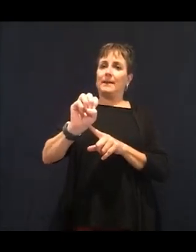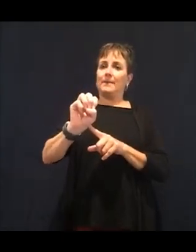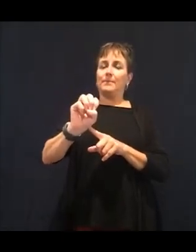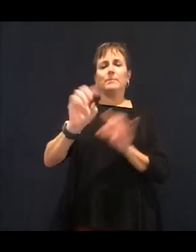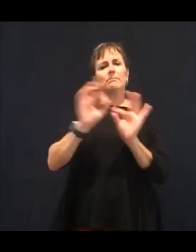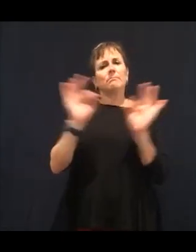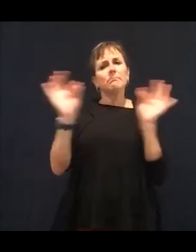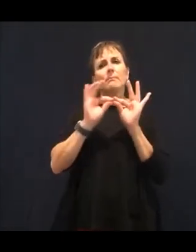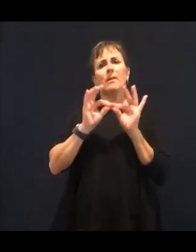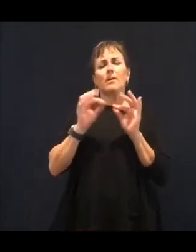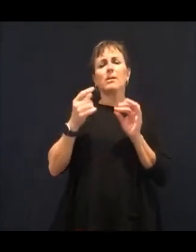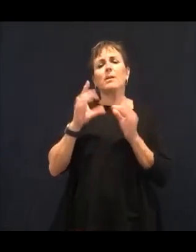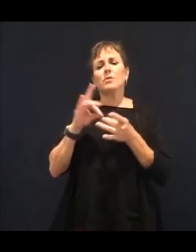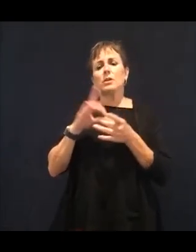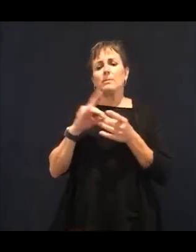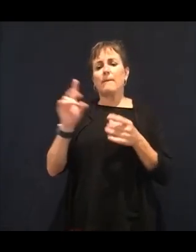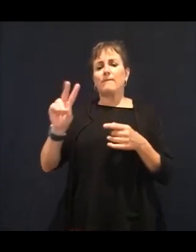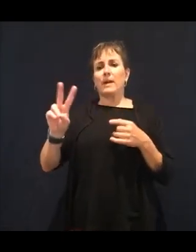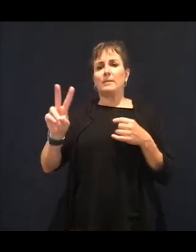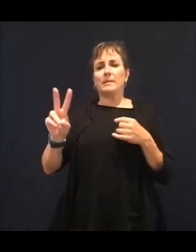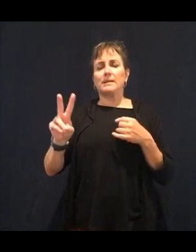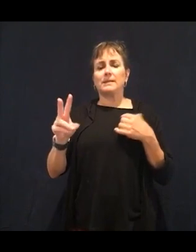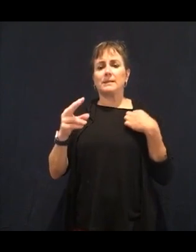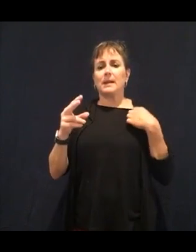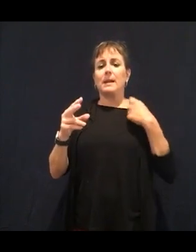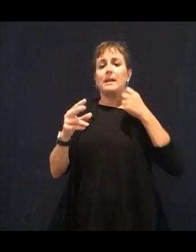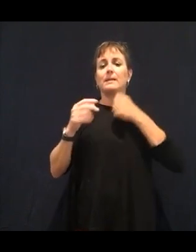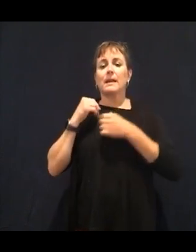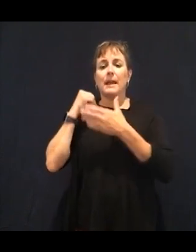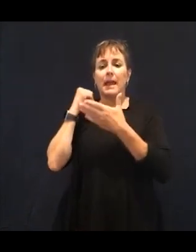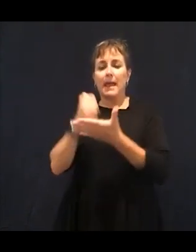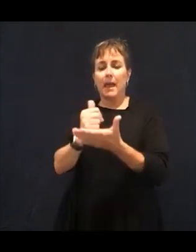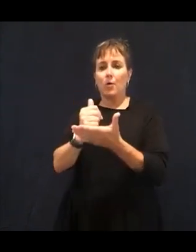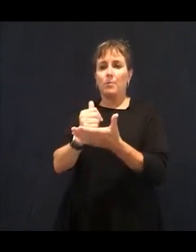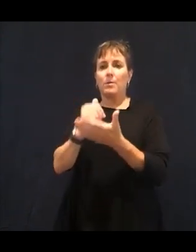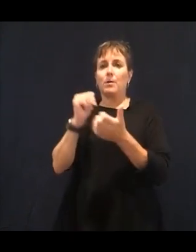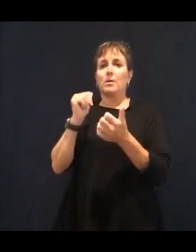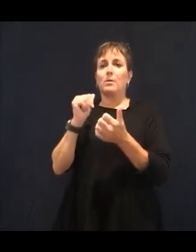health. Vitamin E is another one because